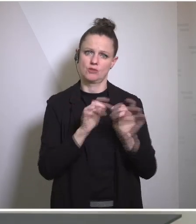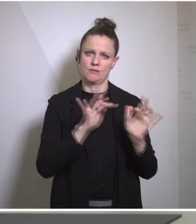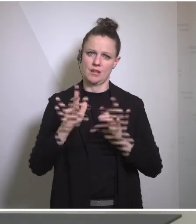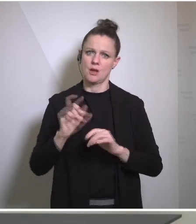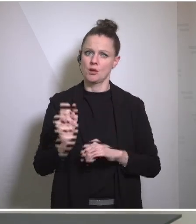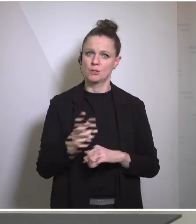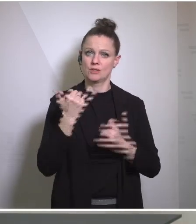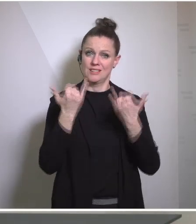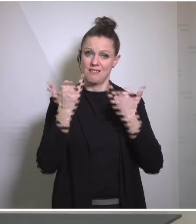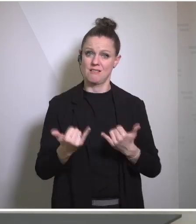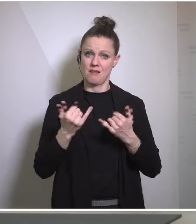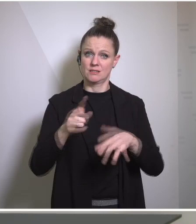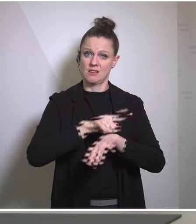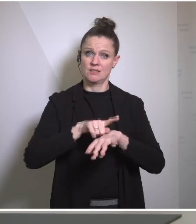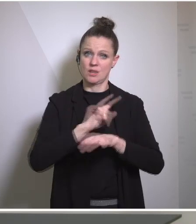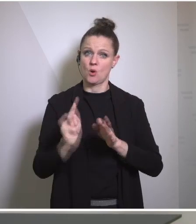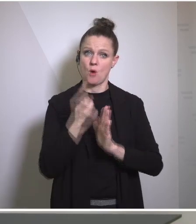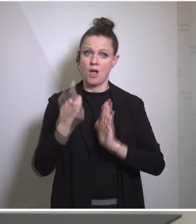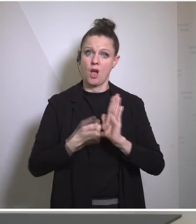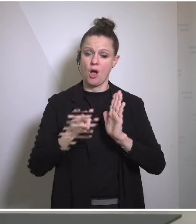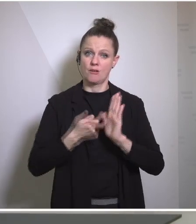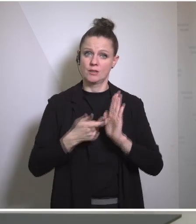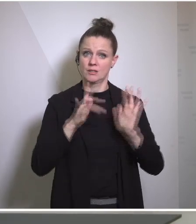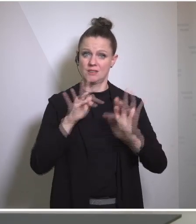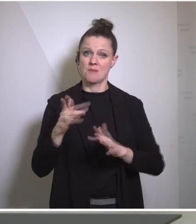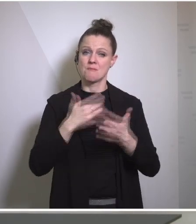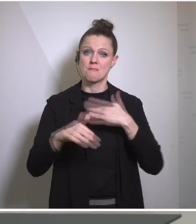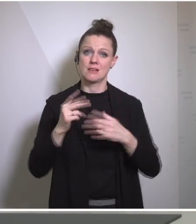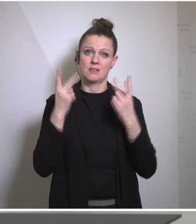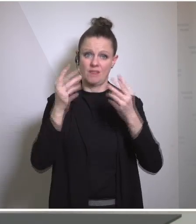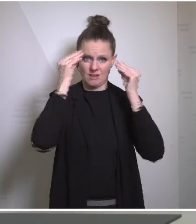of challenge there's no greater source of confidence, no greater source of strength,